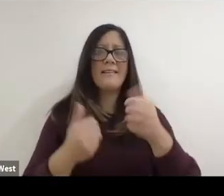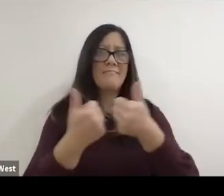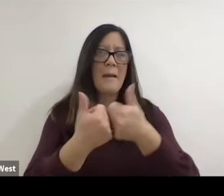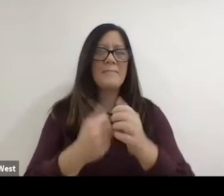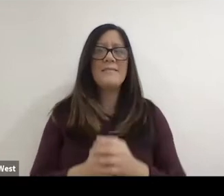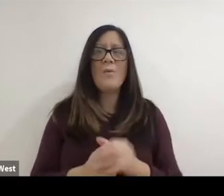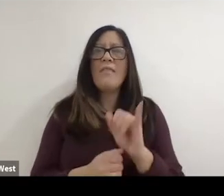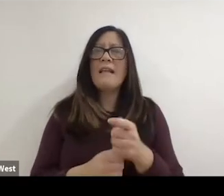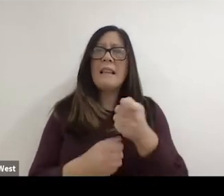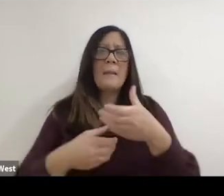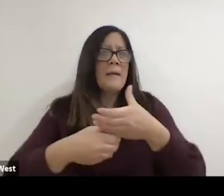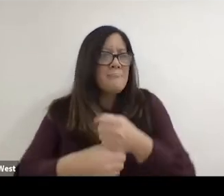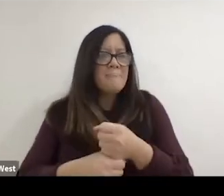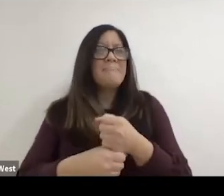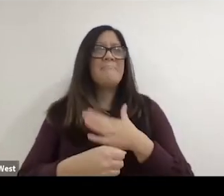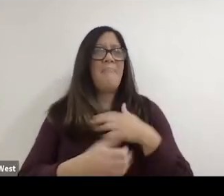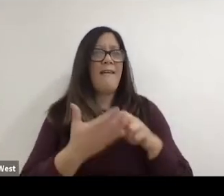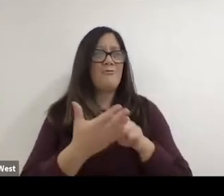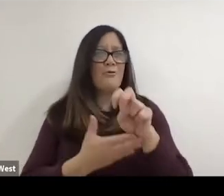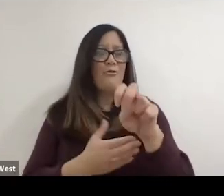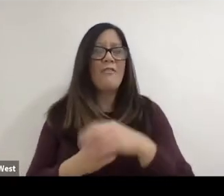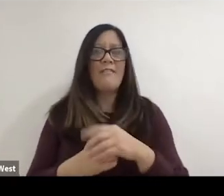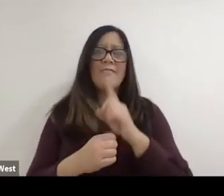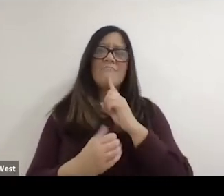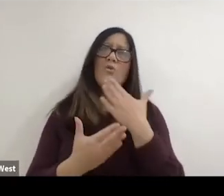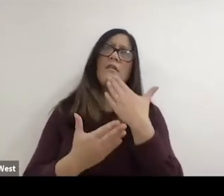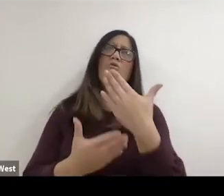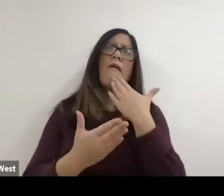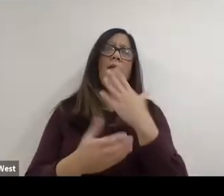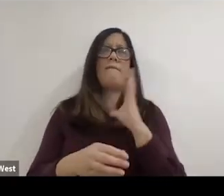and I'm so grateful to have been exposed to sport and to have that be still